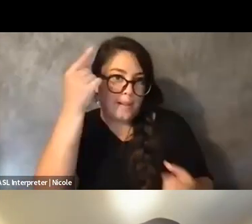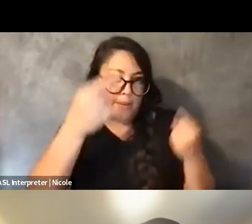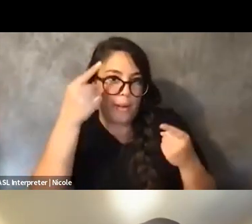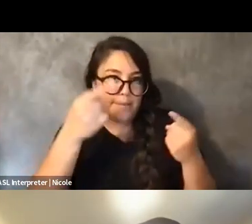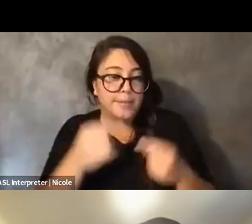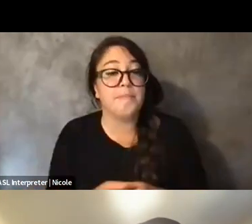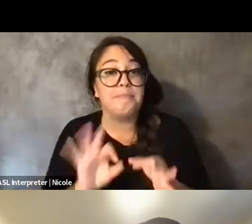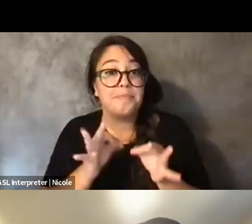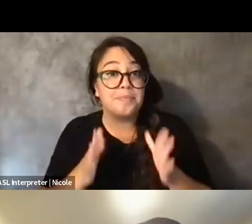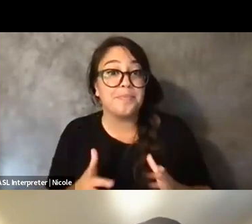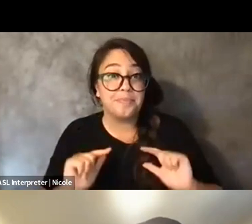This is Thai.